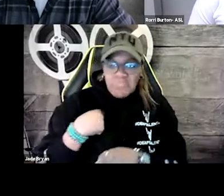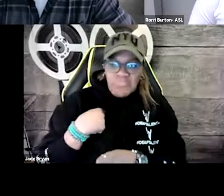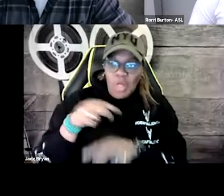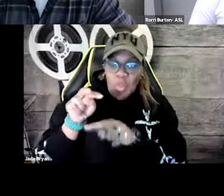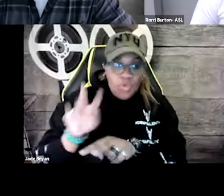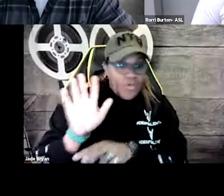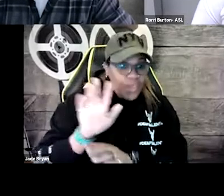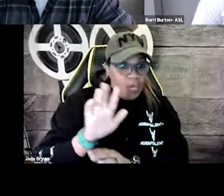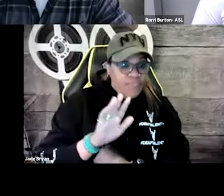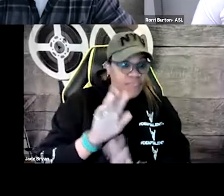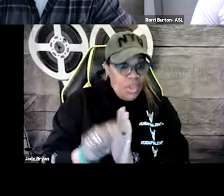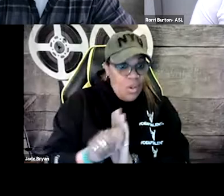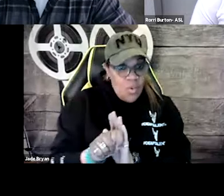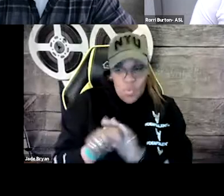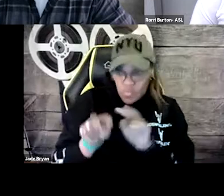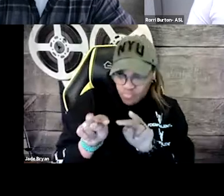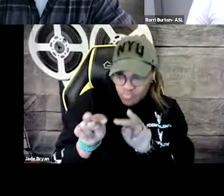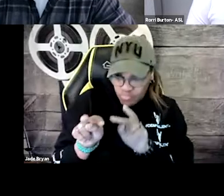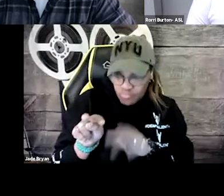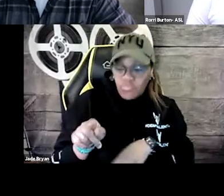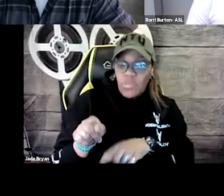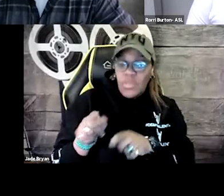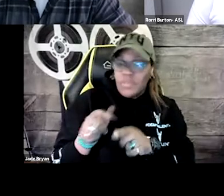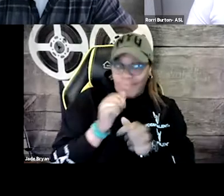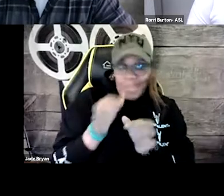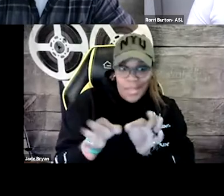If somebody's singing and I'm watching like a film or a video on TV